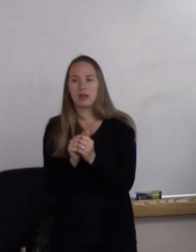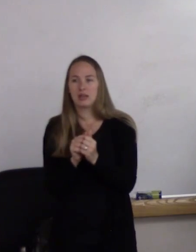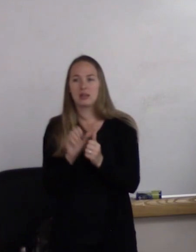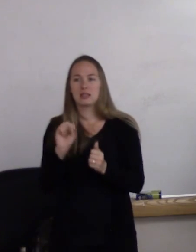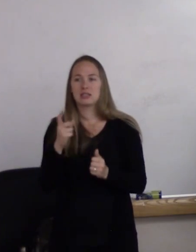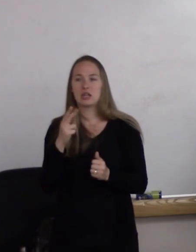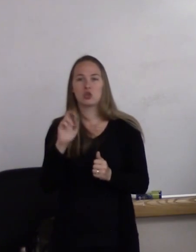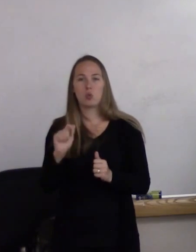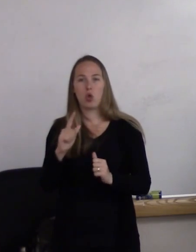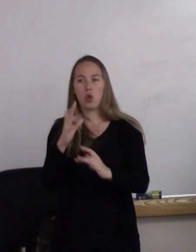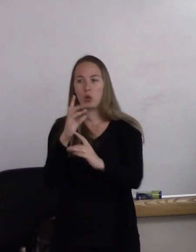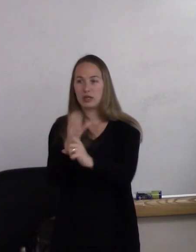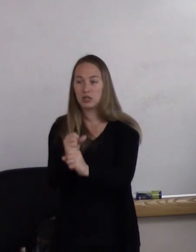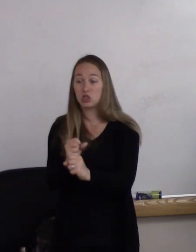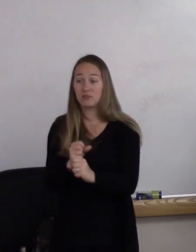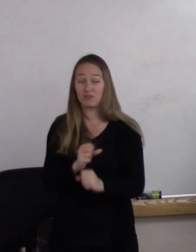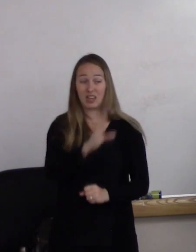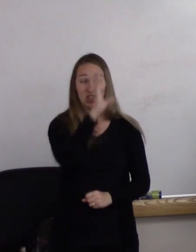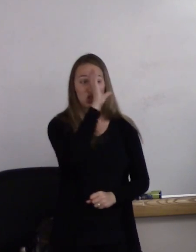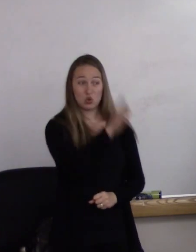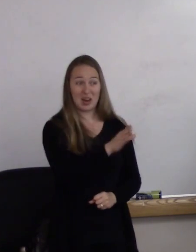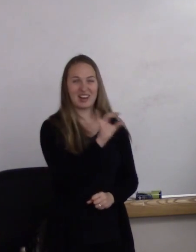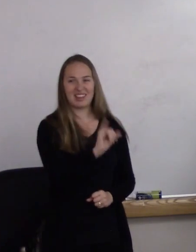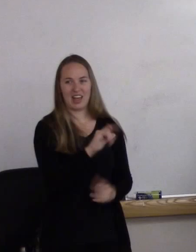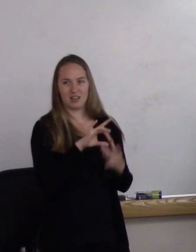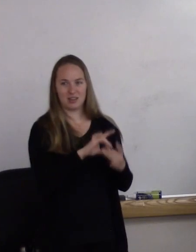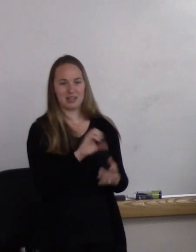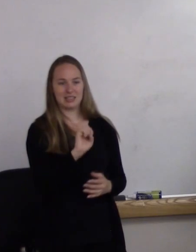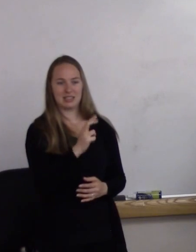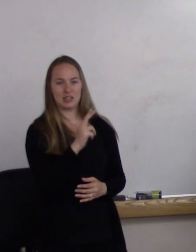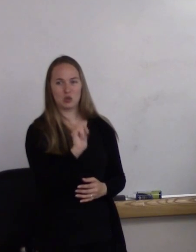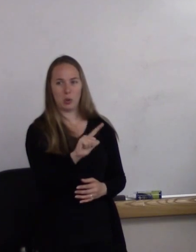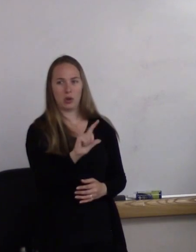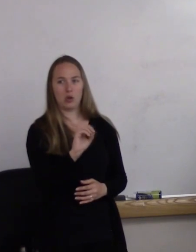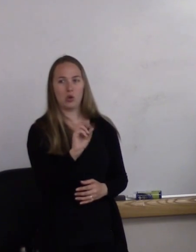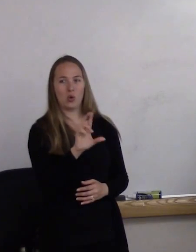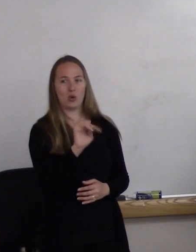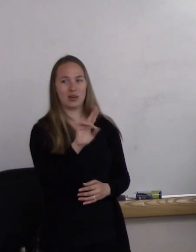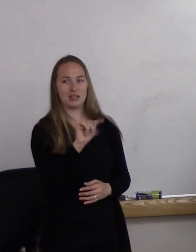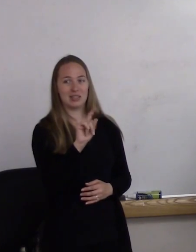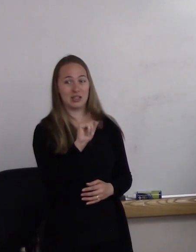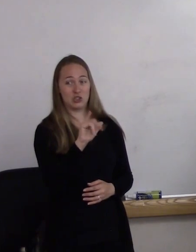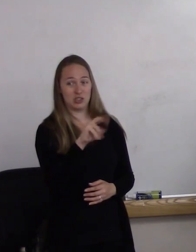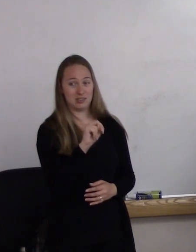we use to describe someone's sexual orientation, not their gender identity or gender expression.